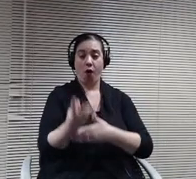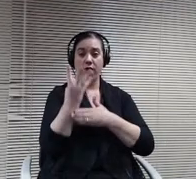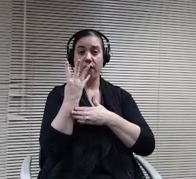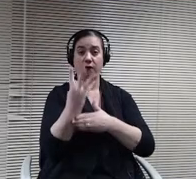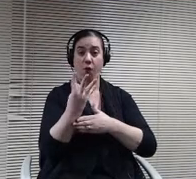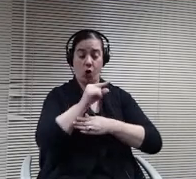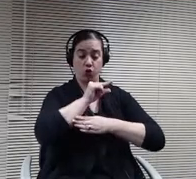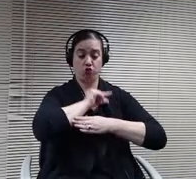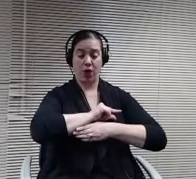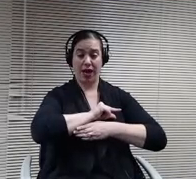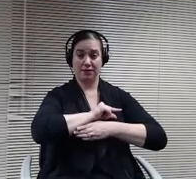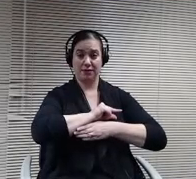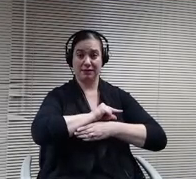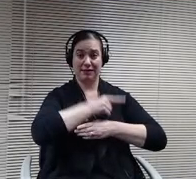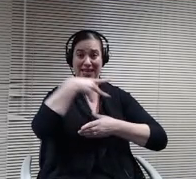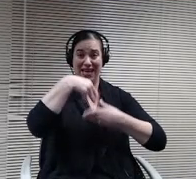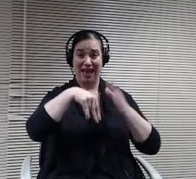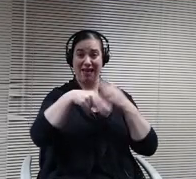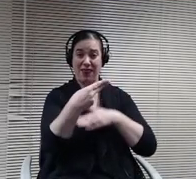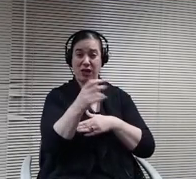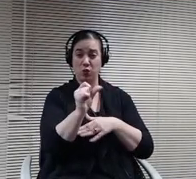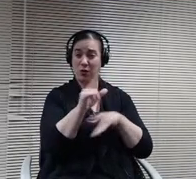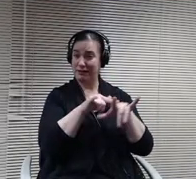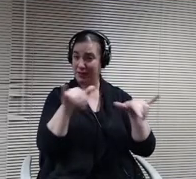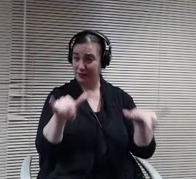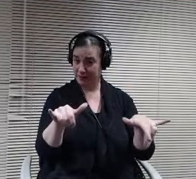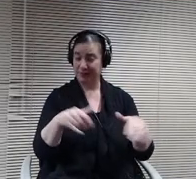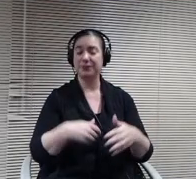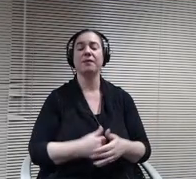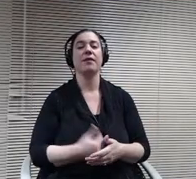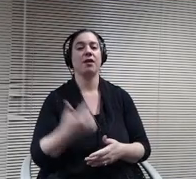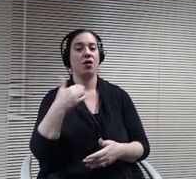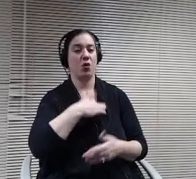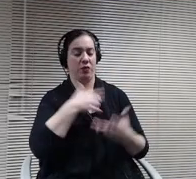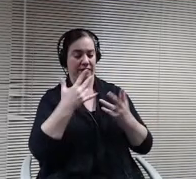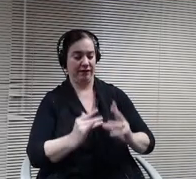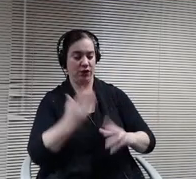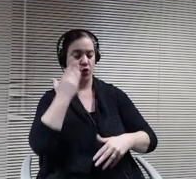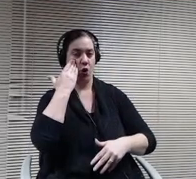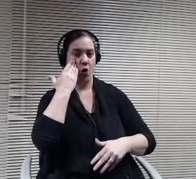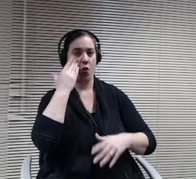We know that we cannot bring in more than three grades of elementary at a time.